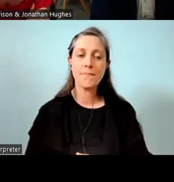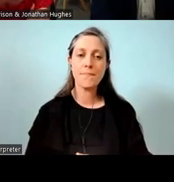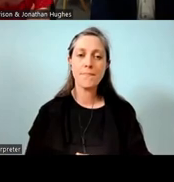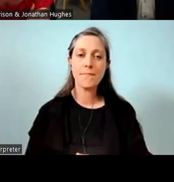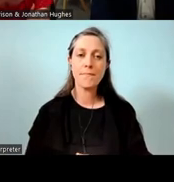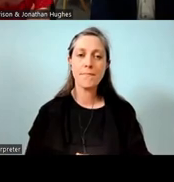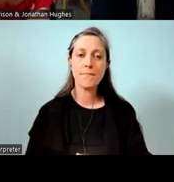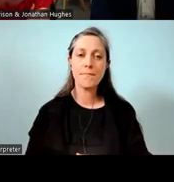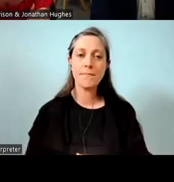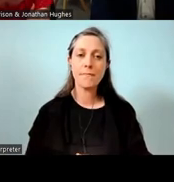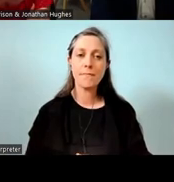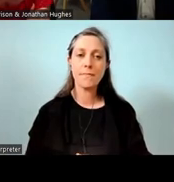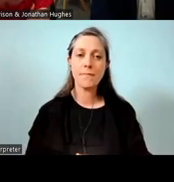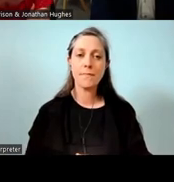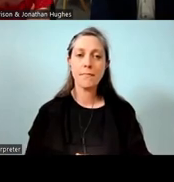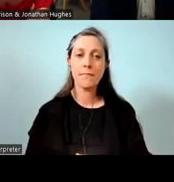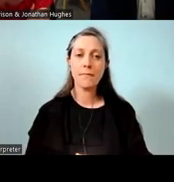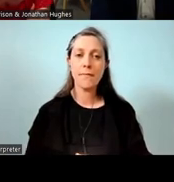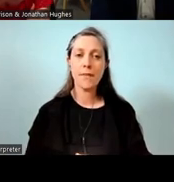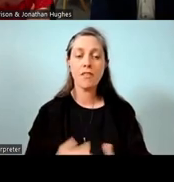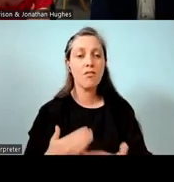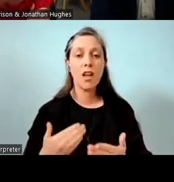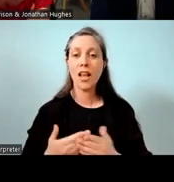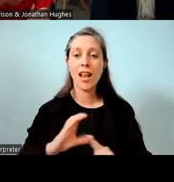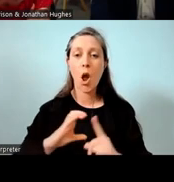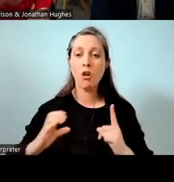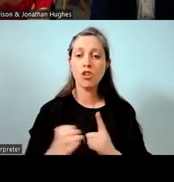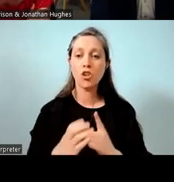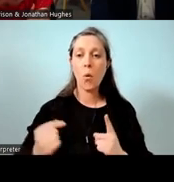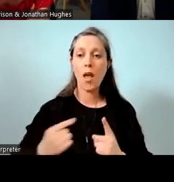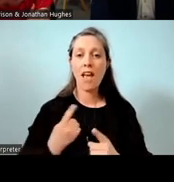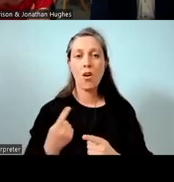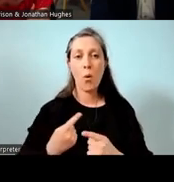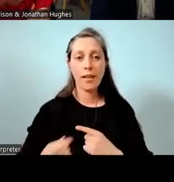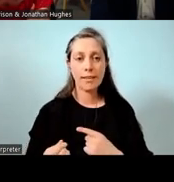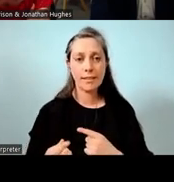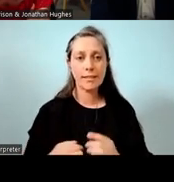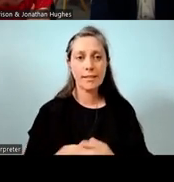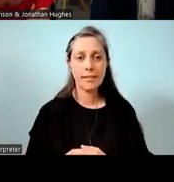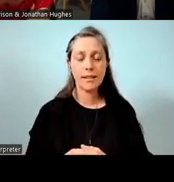For any culture, you get a week which is, for example, I'm a student leader.